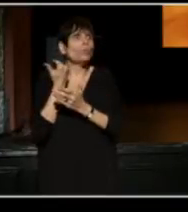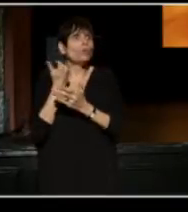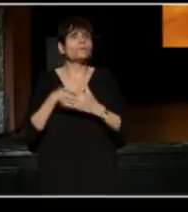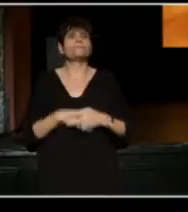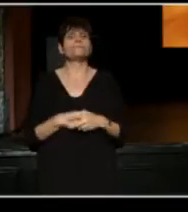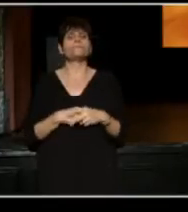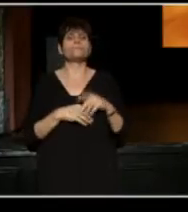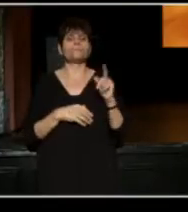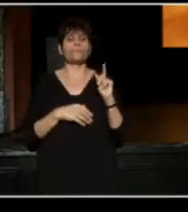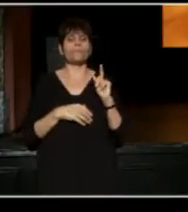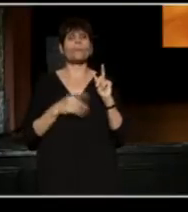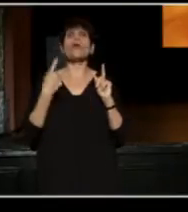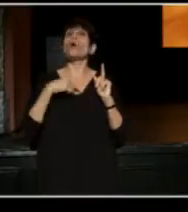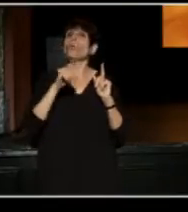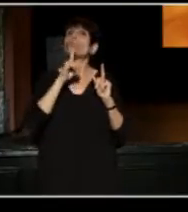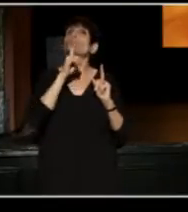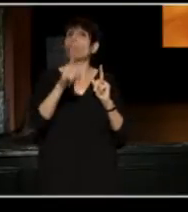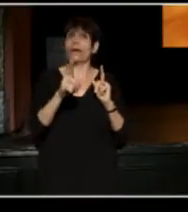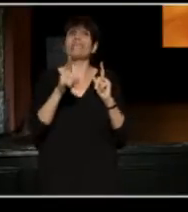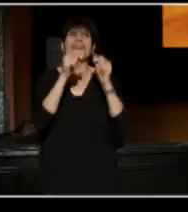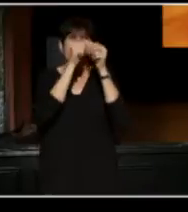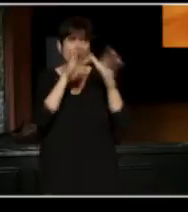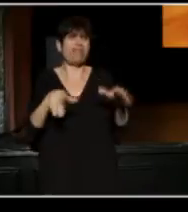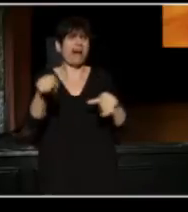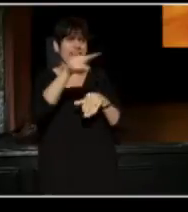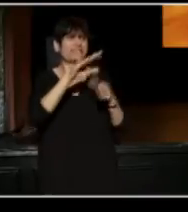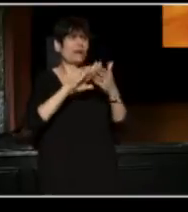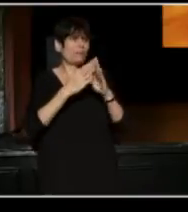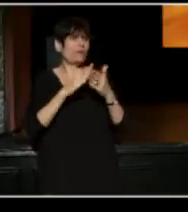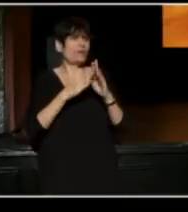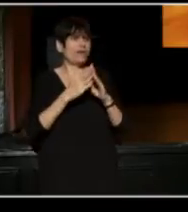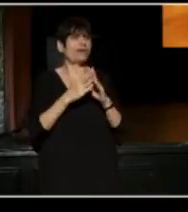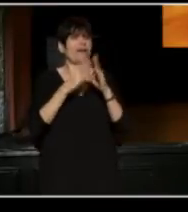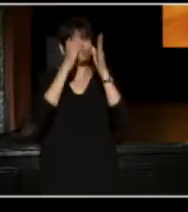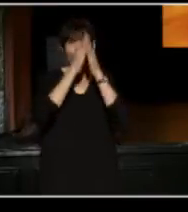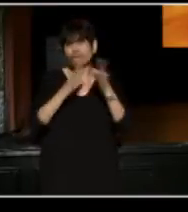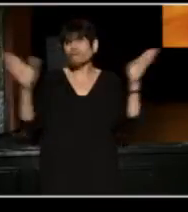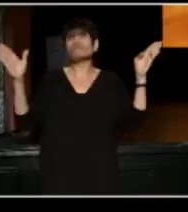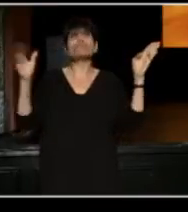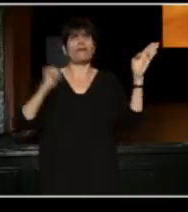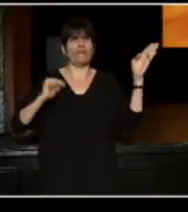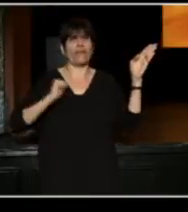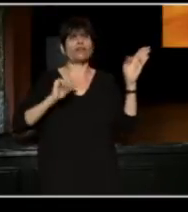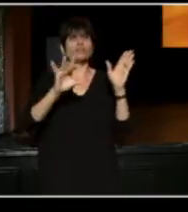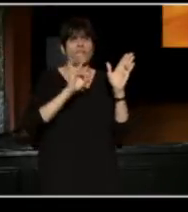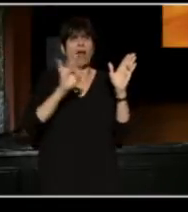We are really blessed in this community also; they have a wide panoply of theaters available to us.